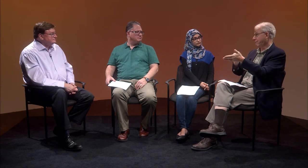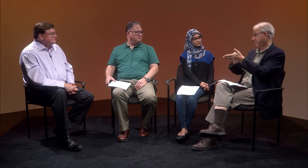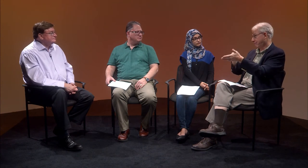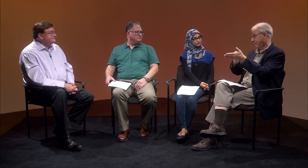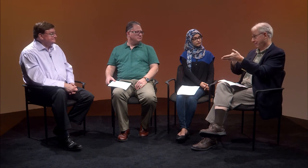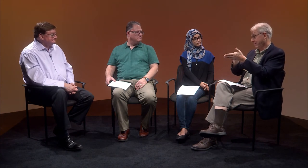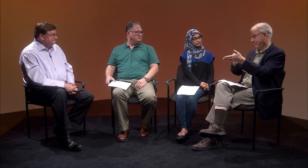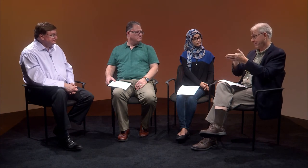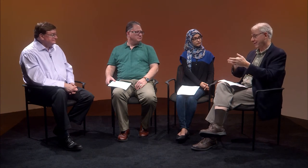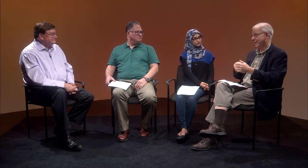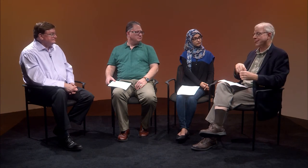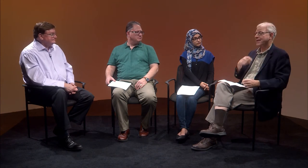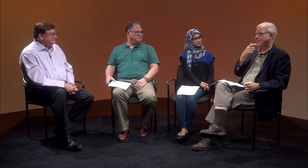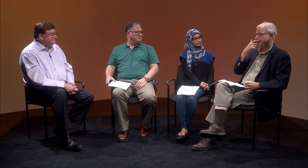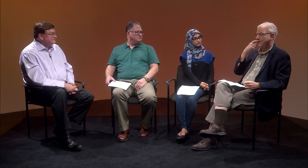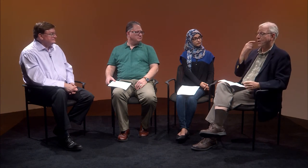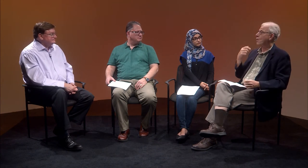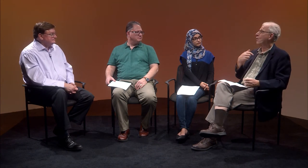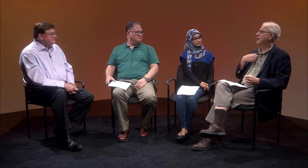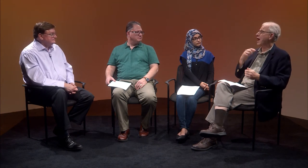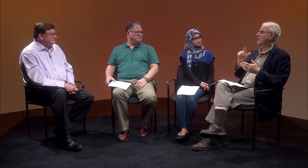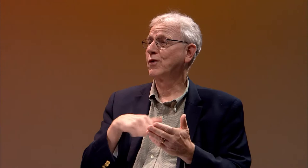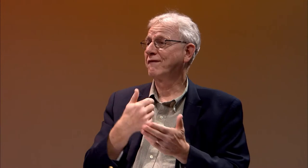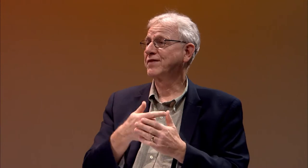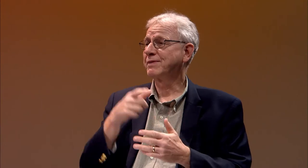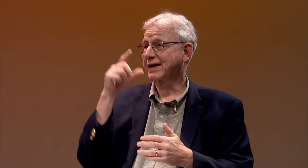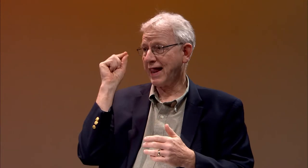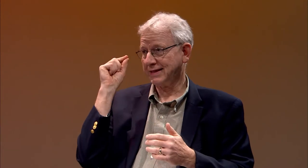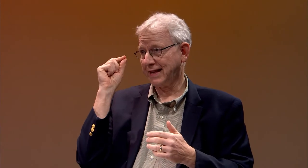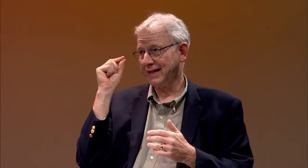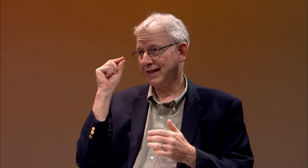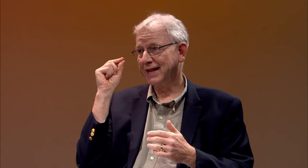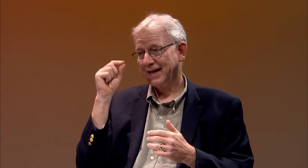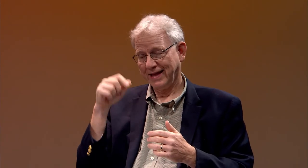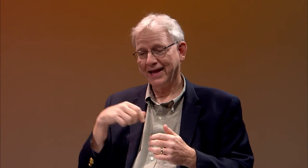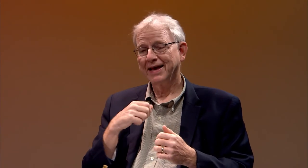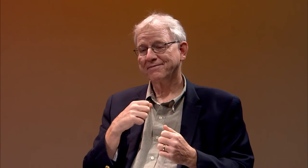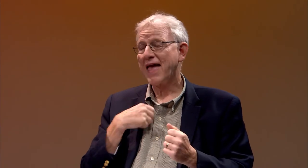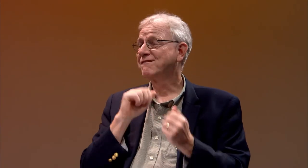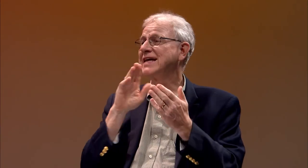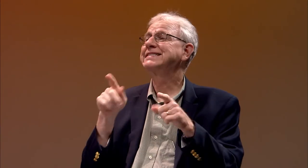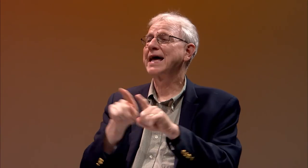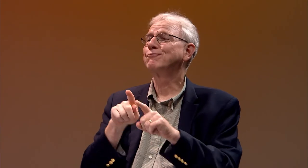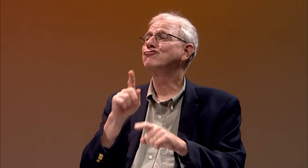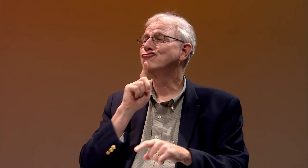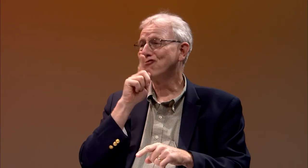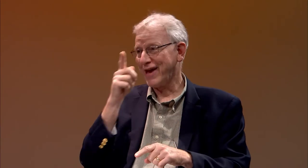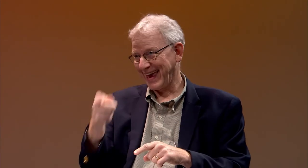reading lips or writing notes back and forth. When I graduated from Gallaudet,